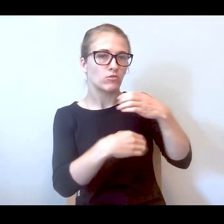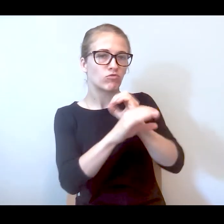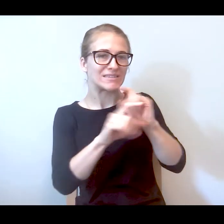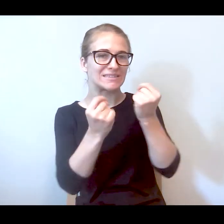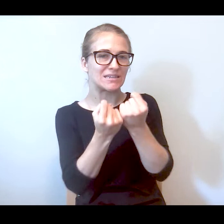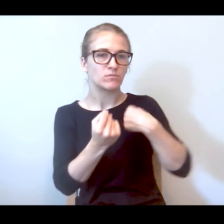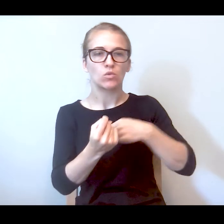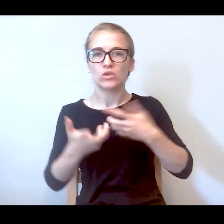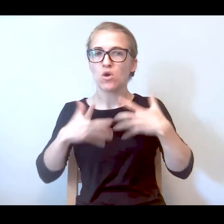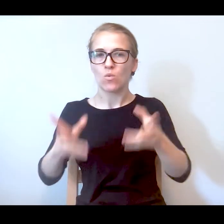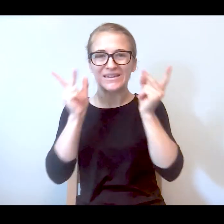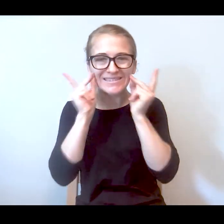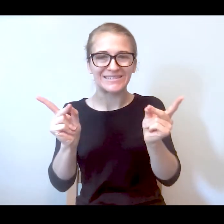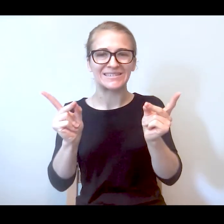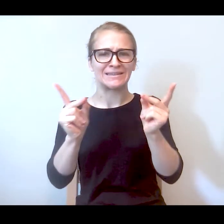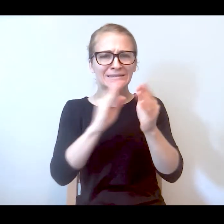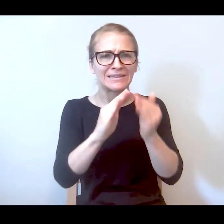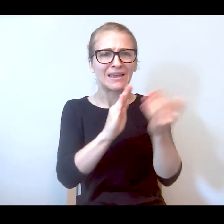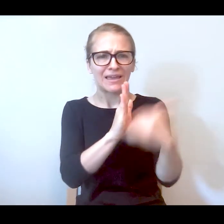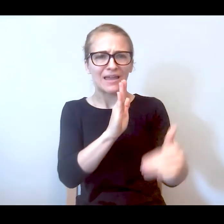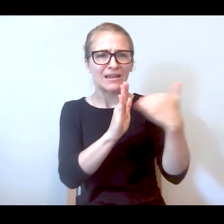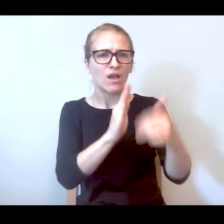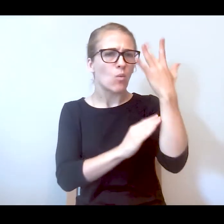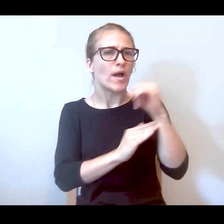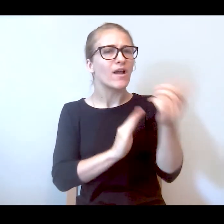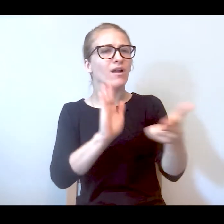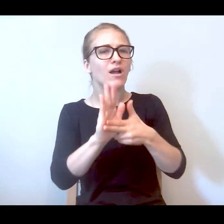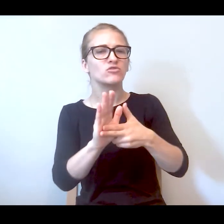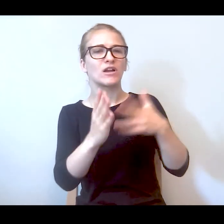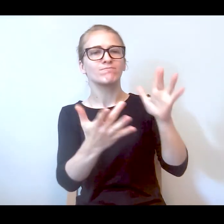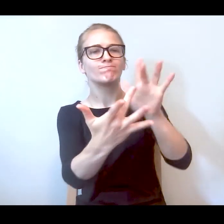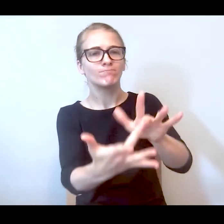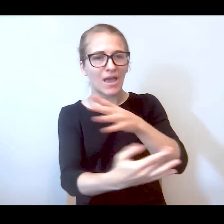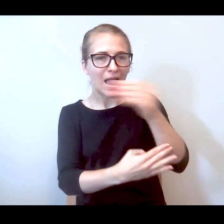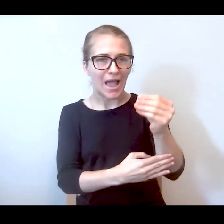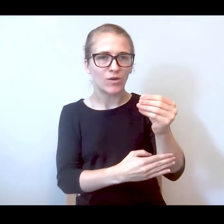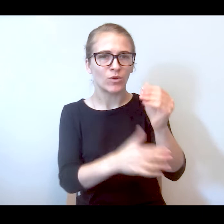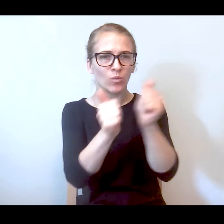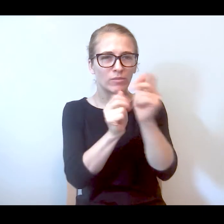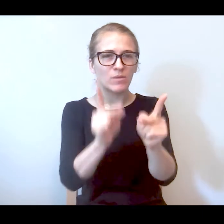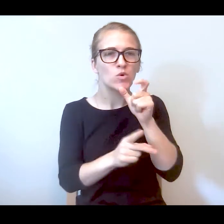We don't want to keep seeing the city. Why aren't they contracting out to the people that know how to